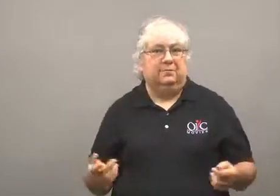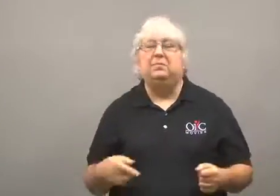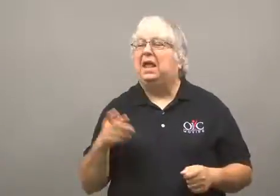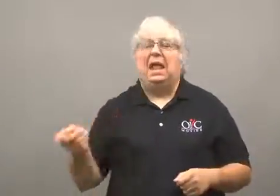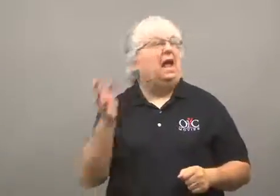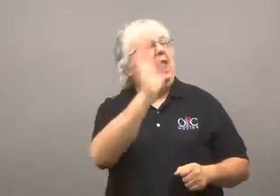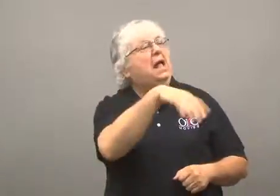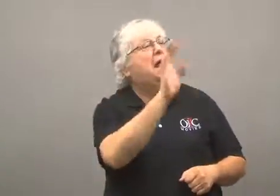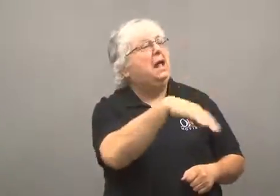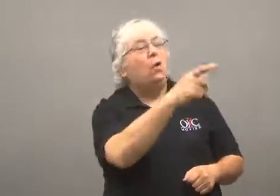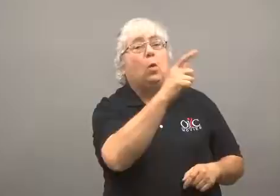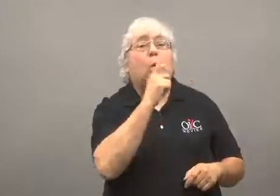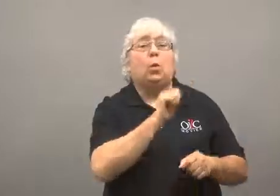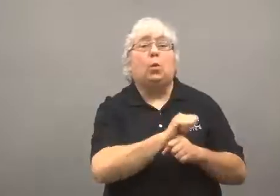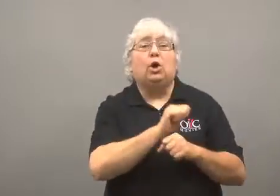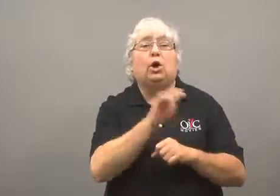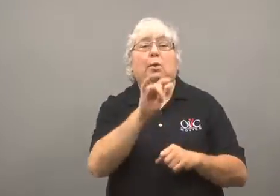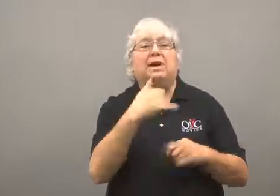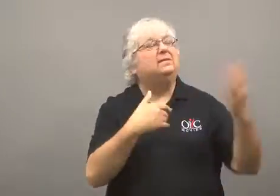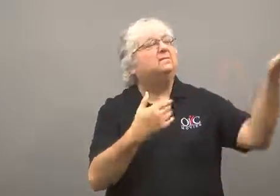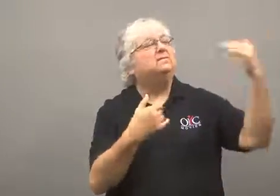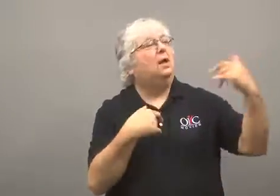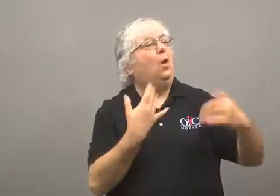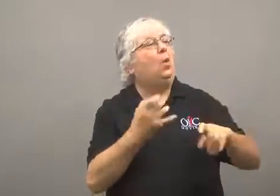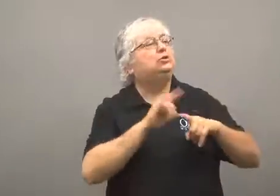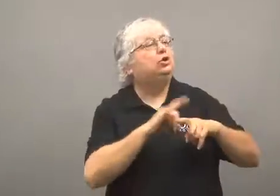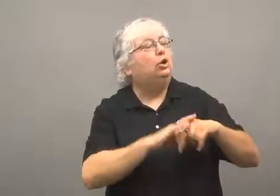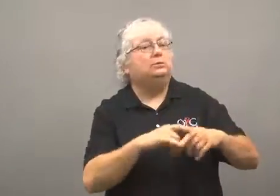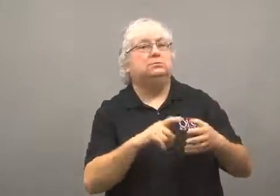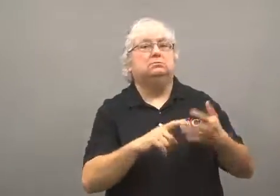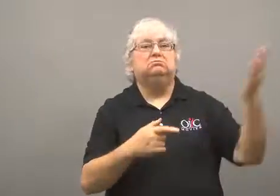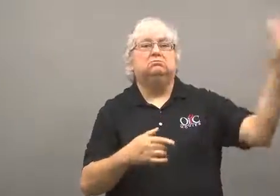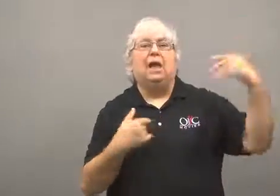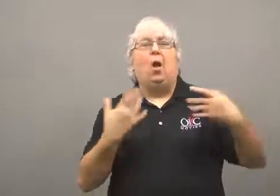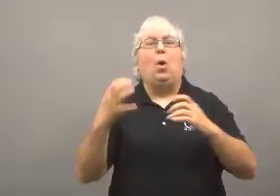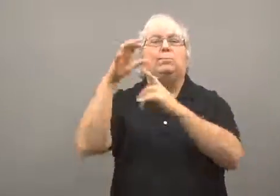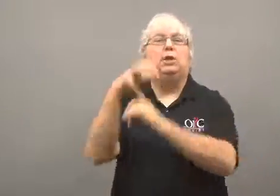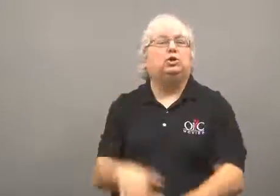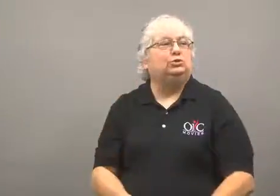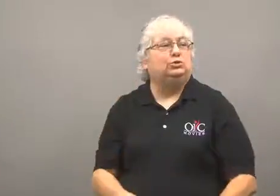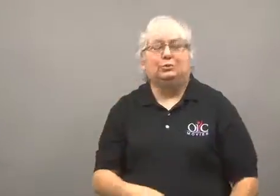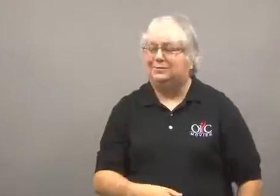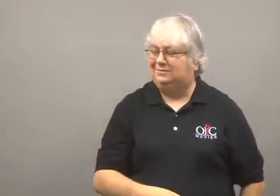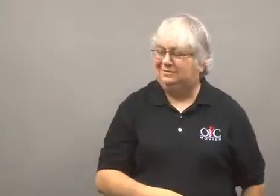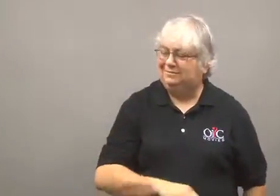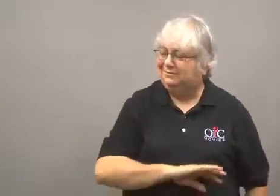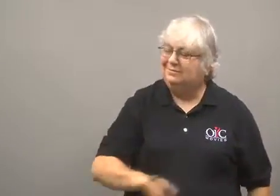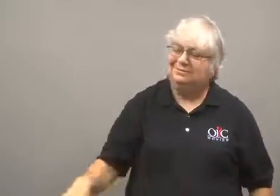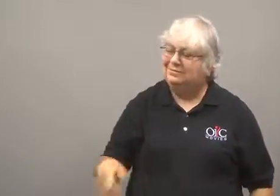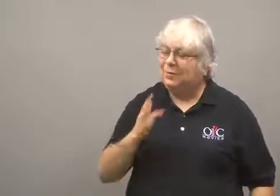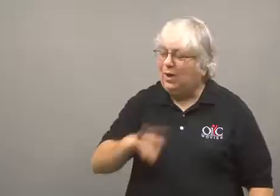She asked the flight attendants for cigarettes and a parachute.